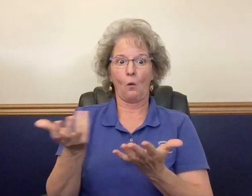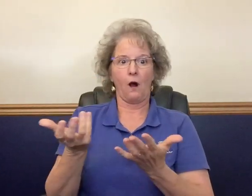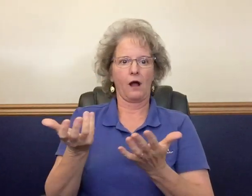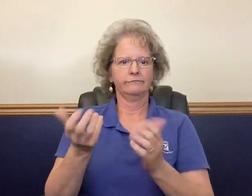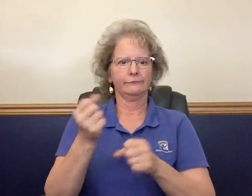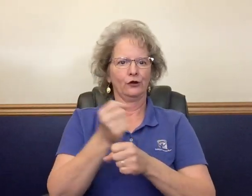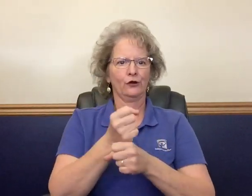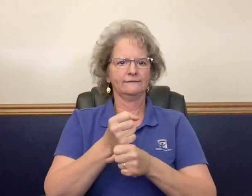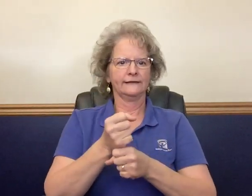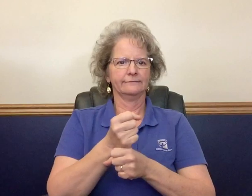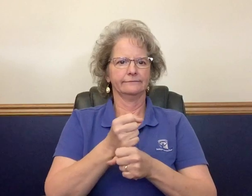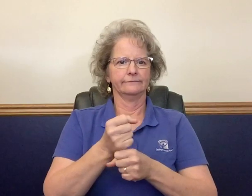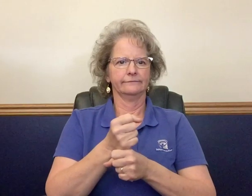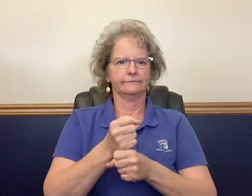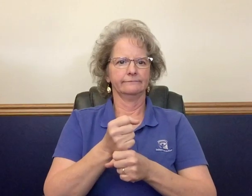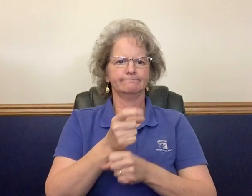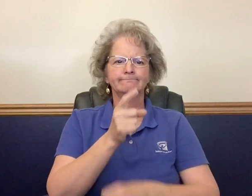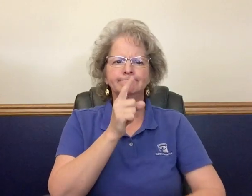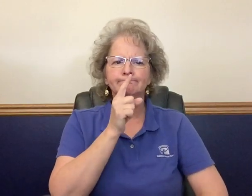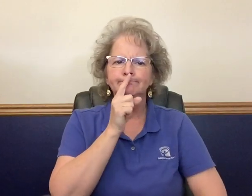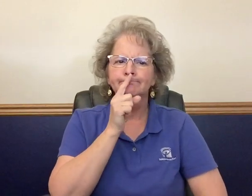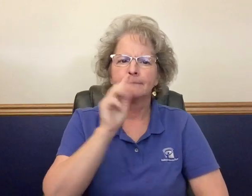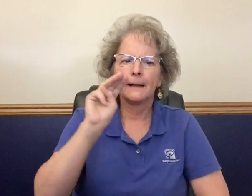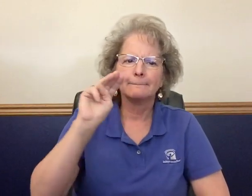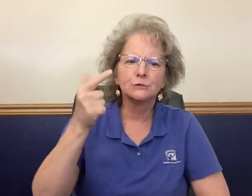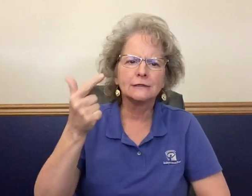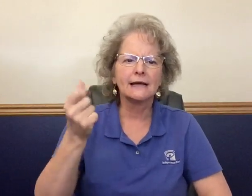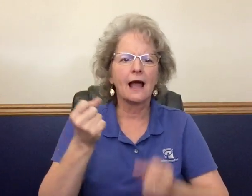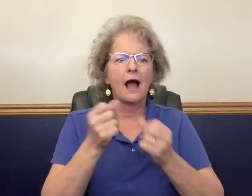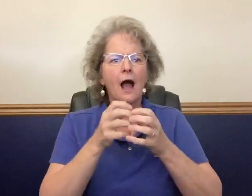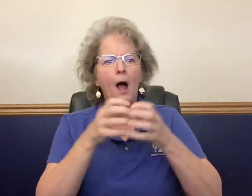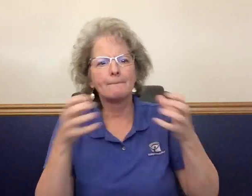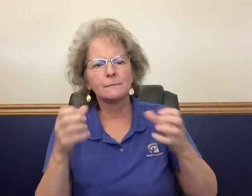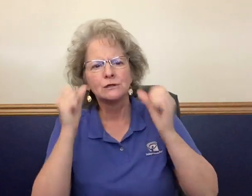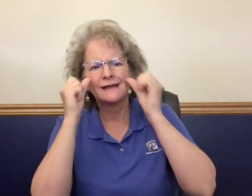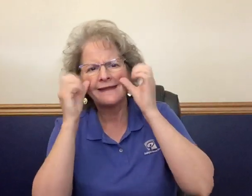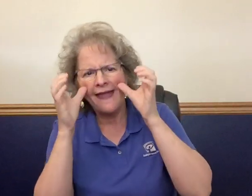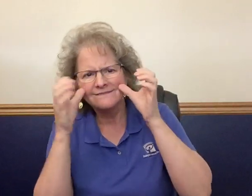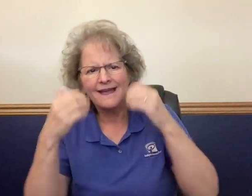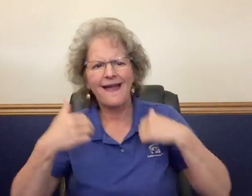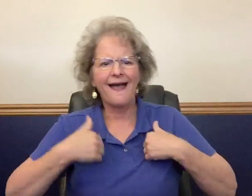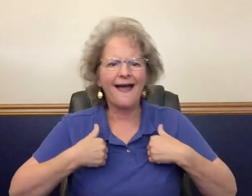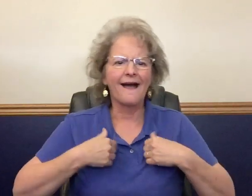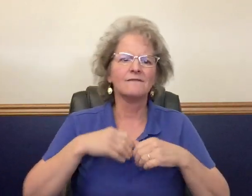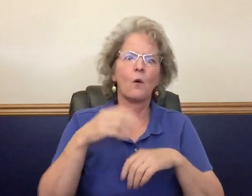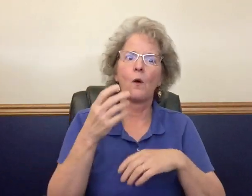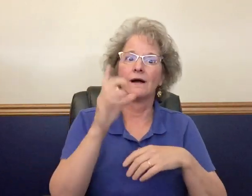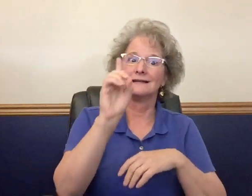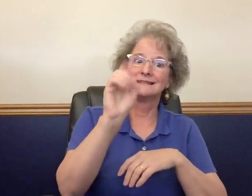The bag says it is "coffee". It says nothing about how much caffeine in milligrams (mg.)